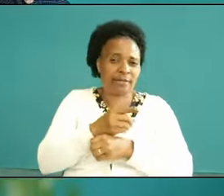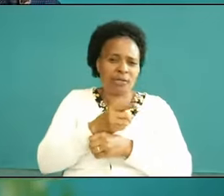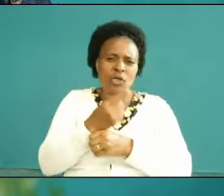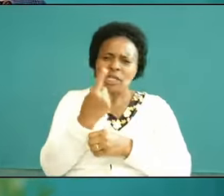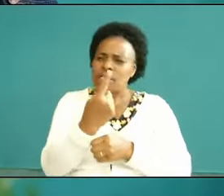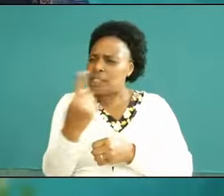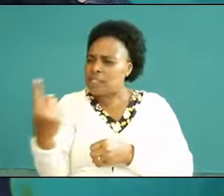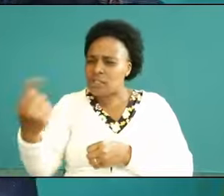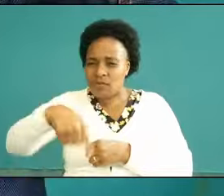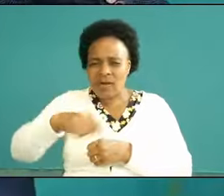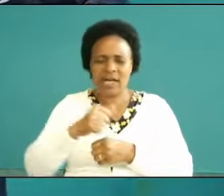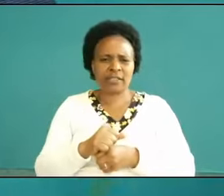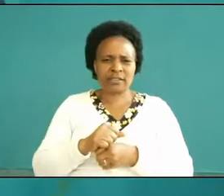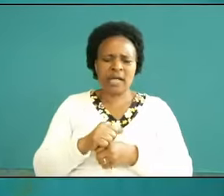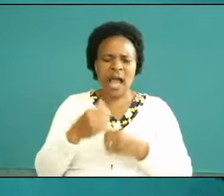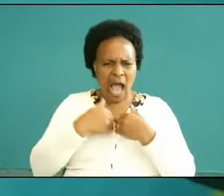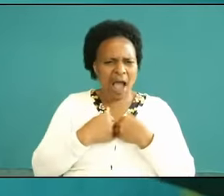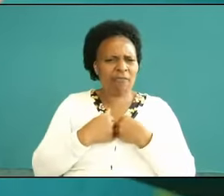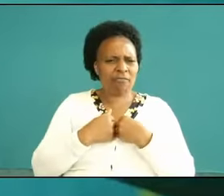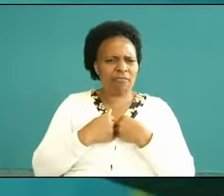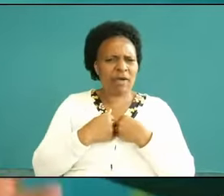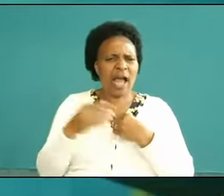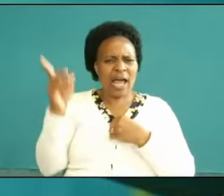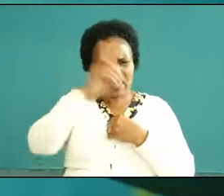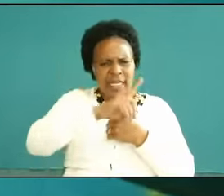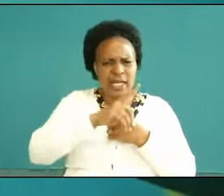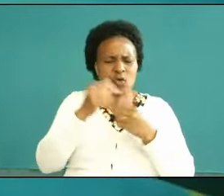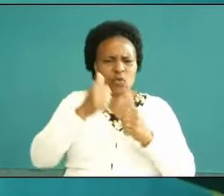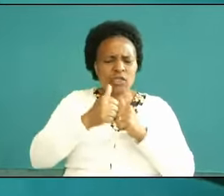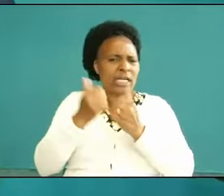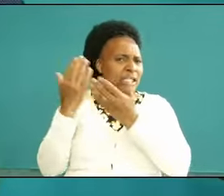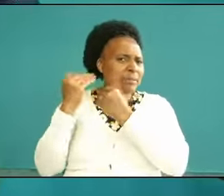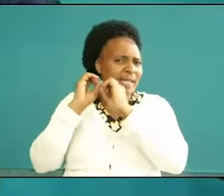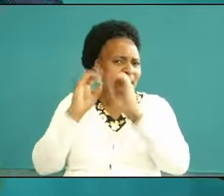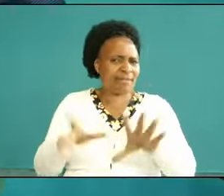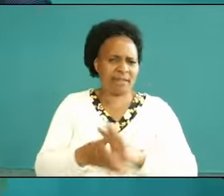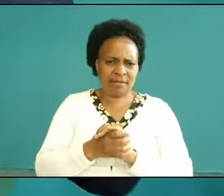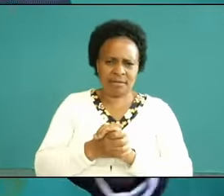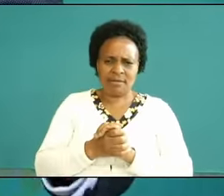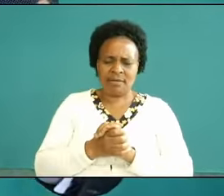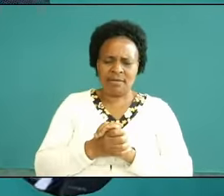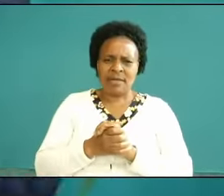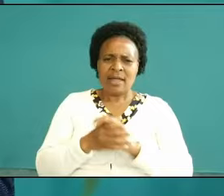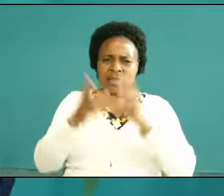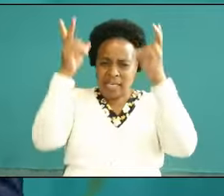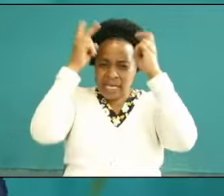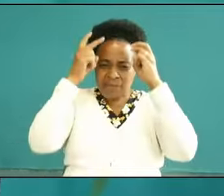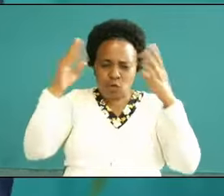have an evil day that you never expect and boom it comes and it takes you off God no no